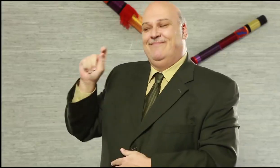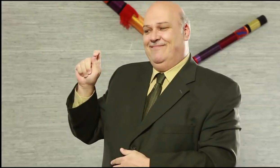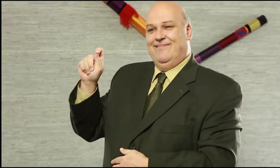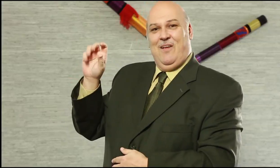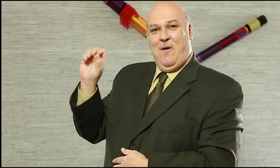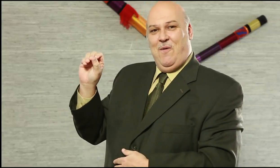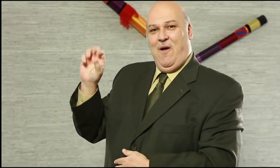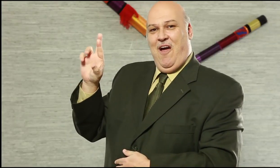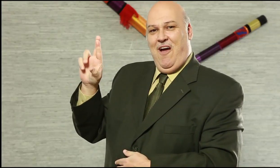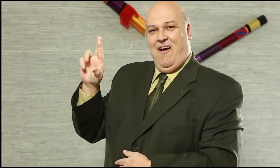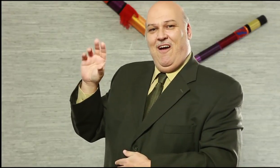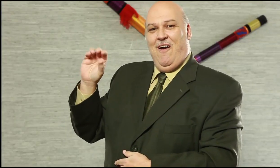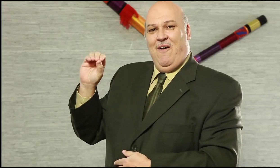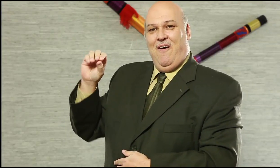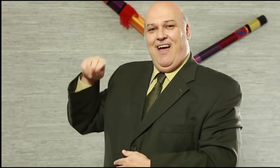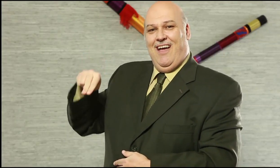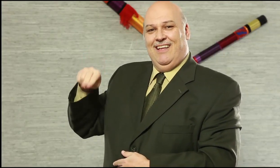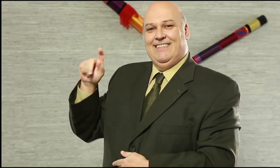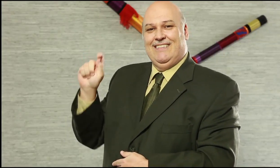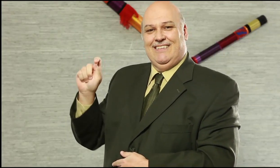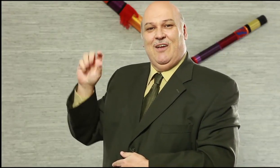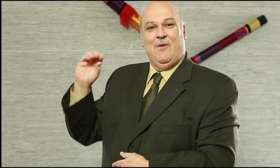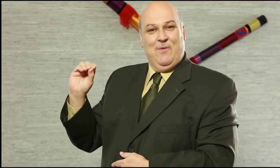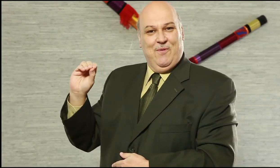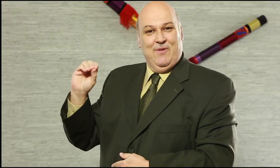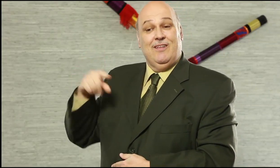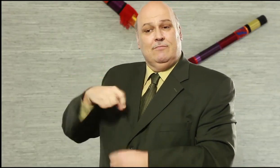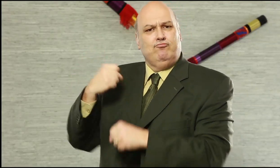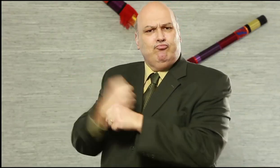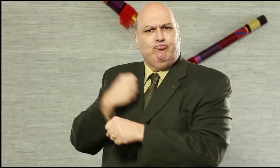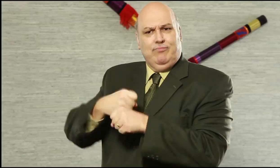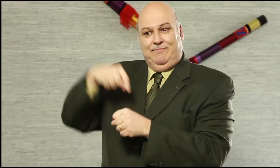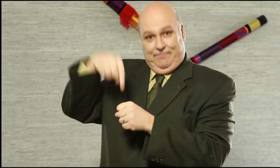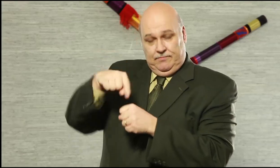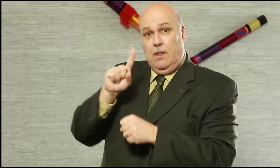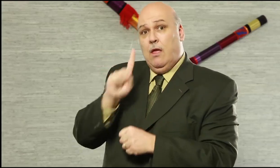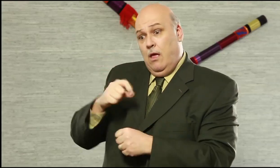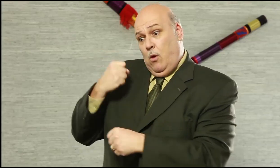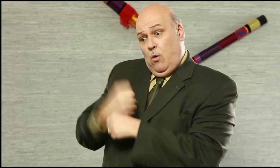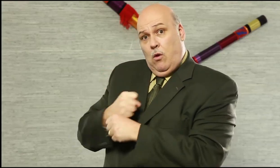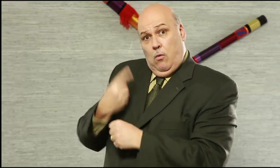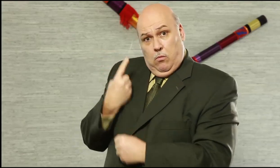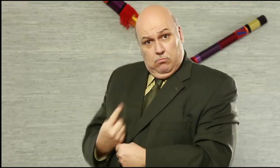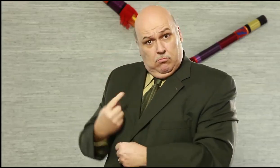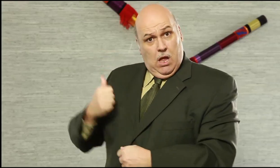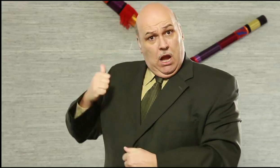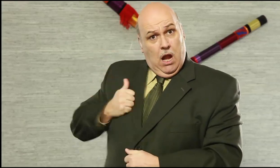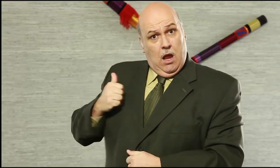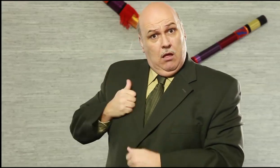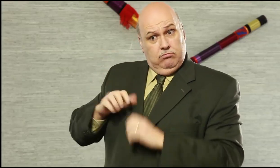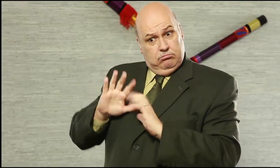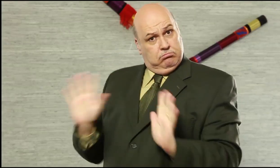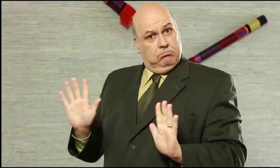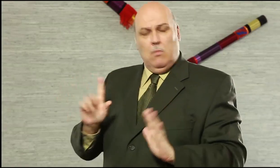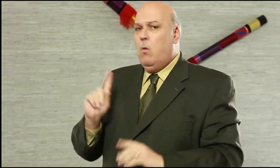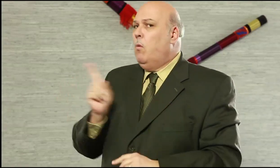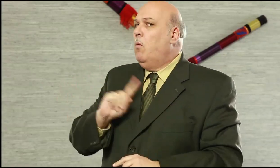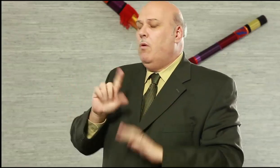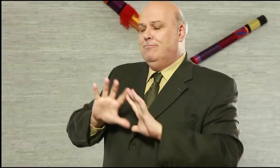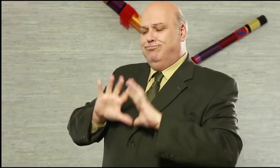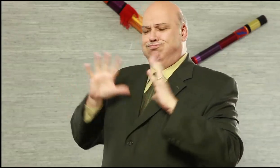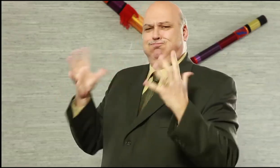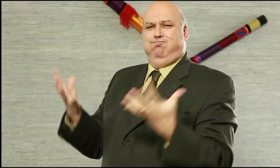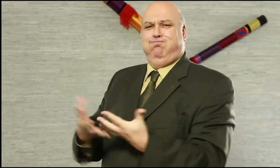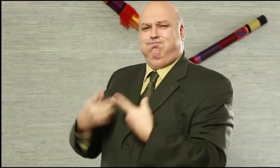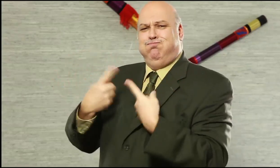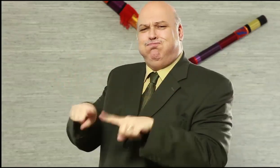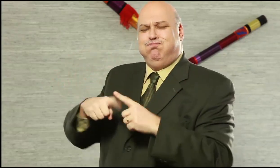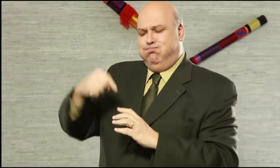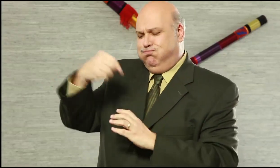a bit about H3. We are based in